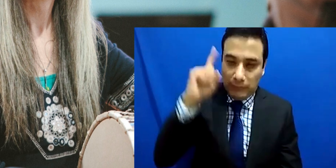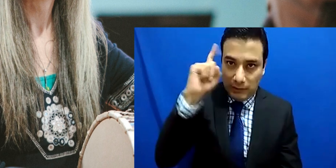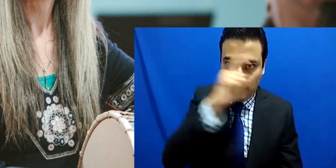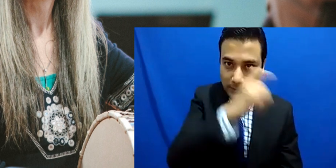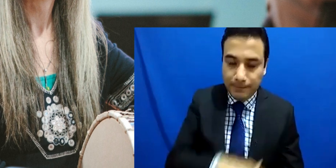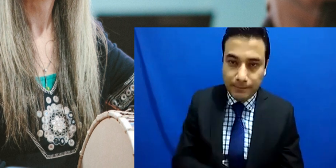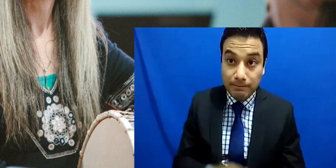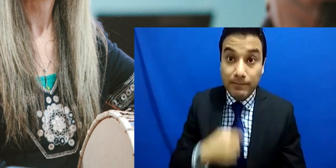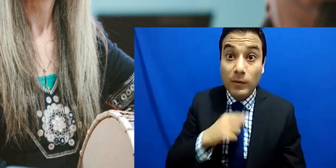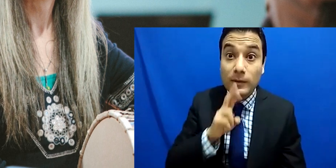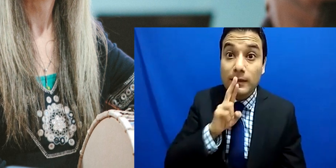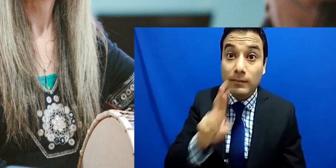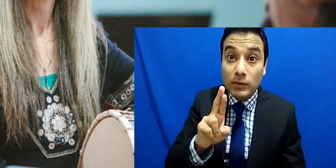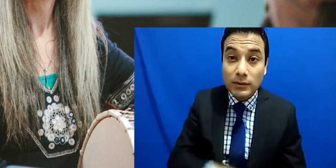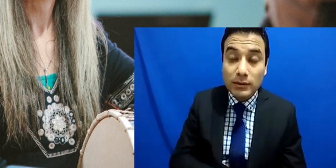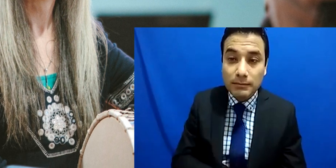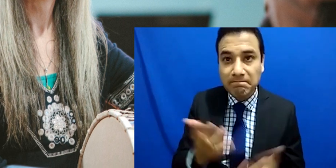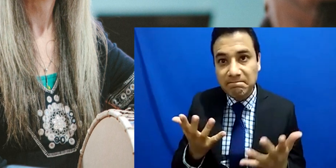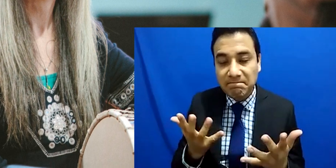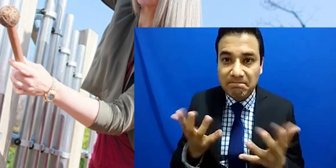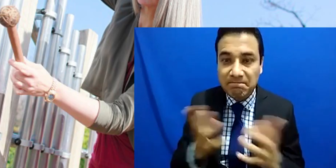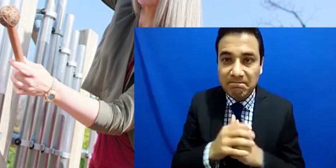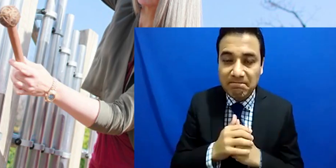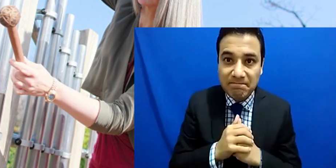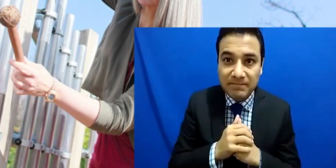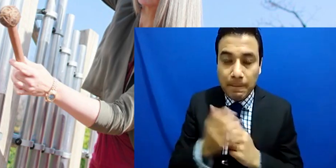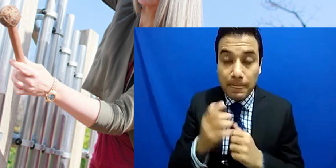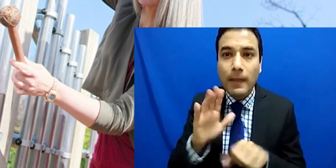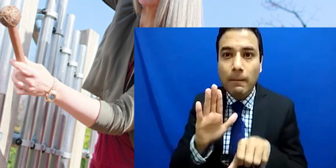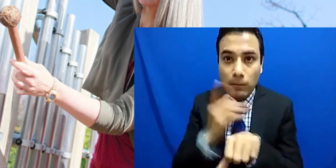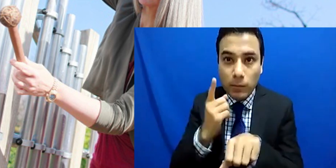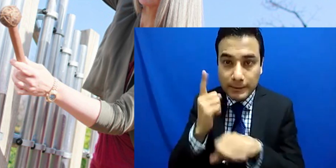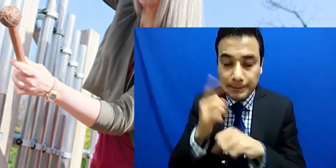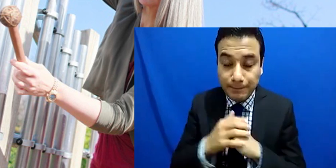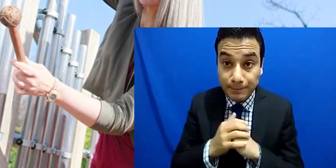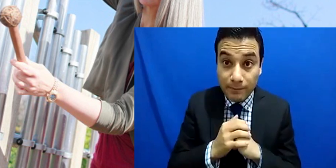when you realize that the amazing thing that we that human beings have which is the imagination